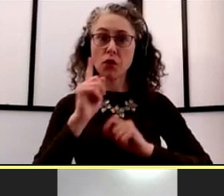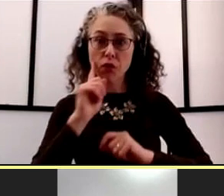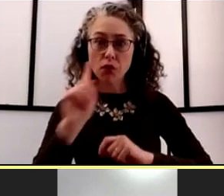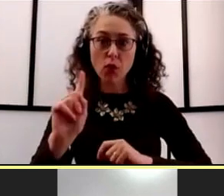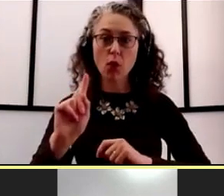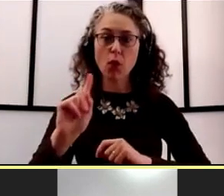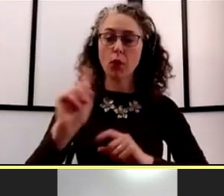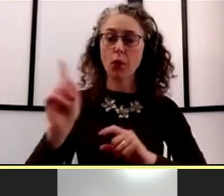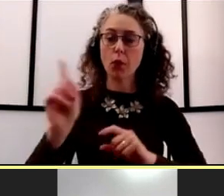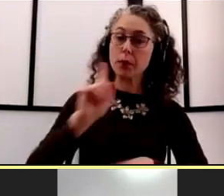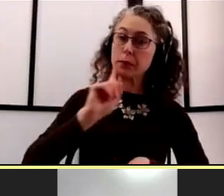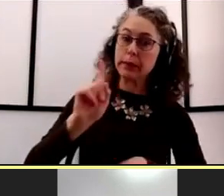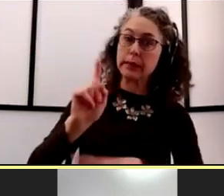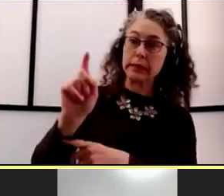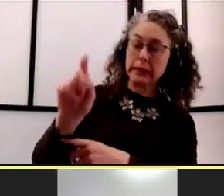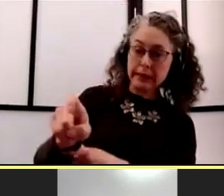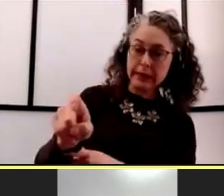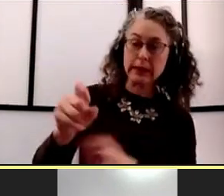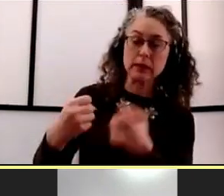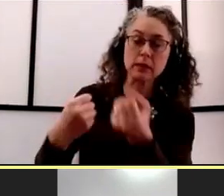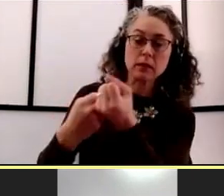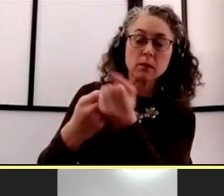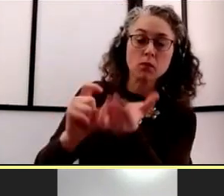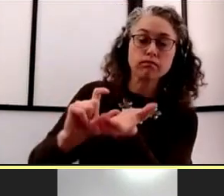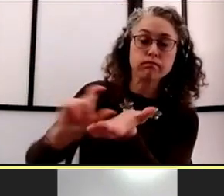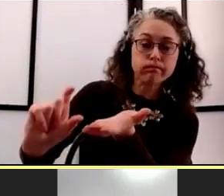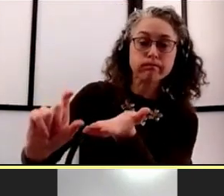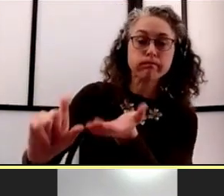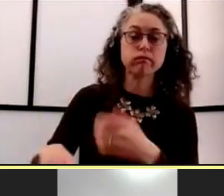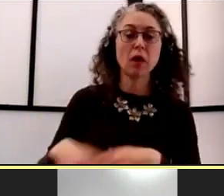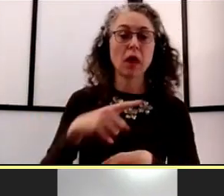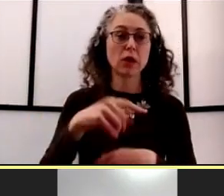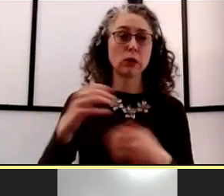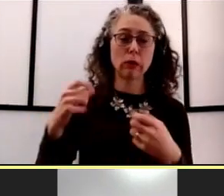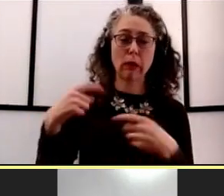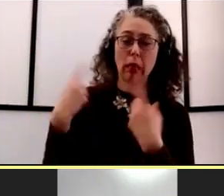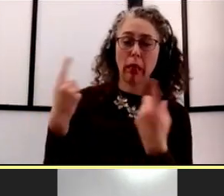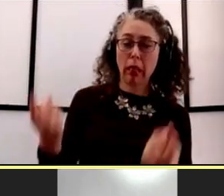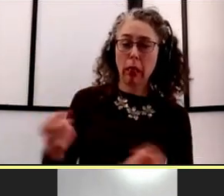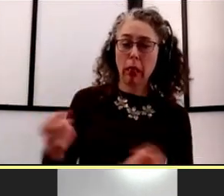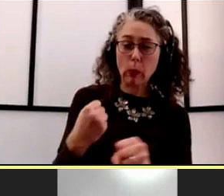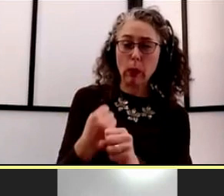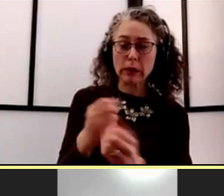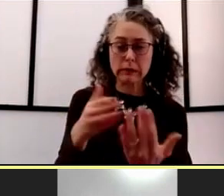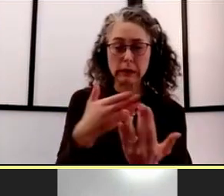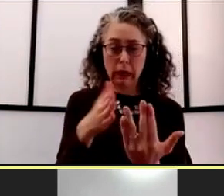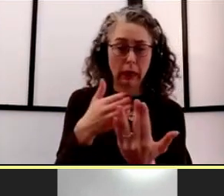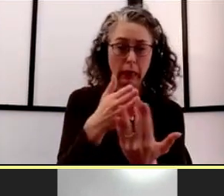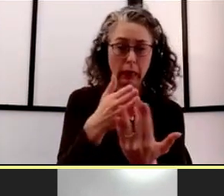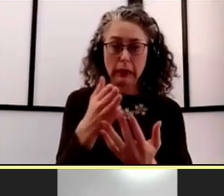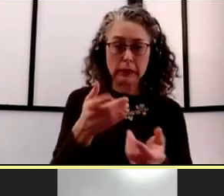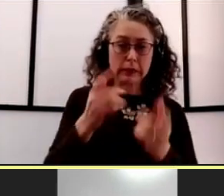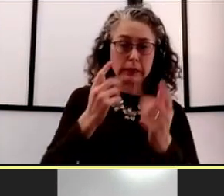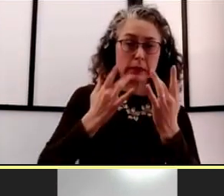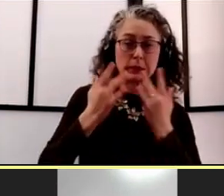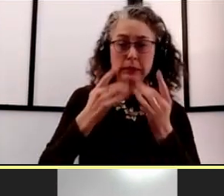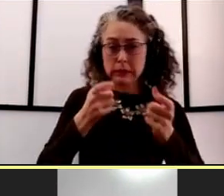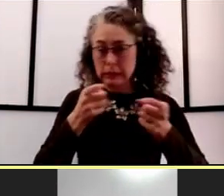who've been working so hard for the last year managing through the pandemic. So beginning with the start of our new fiscal year